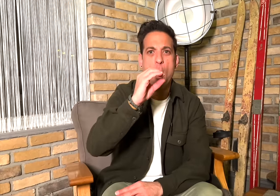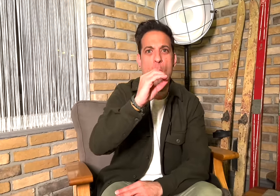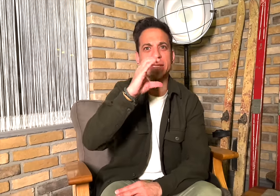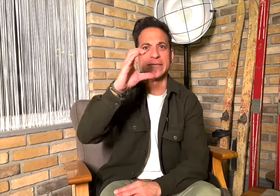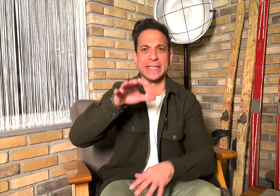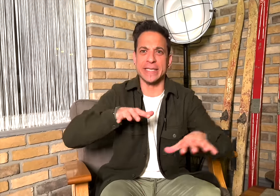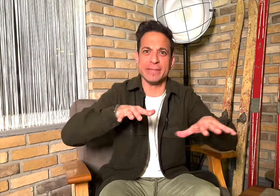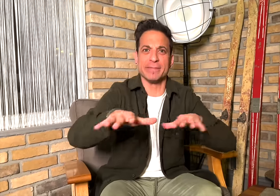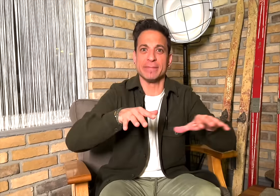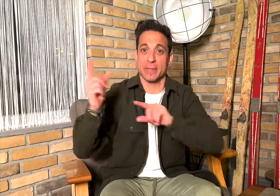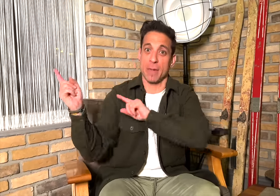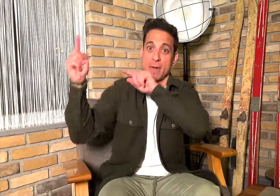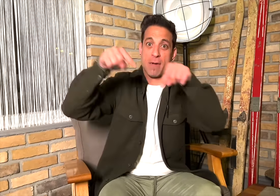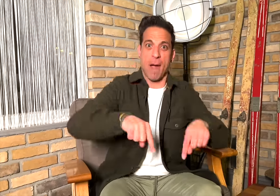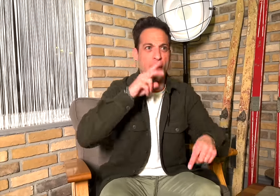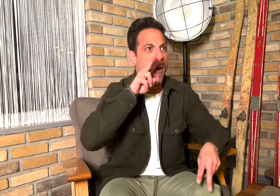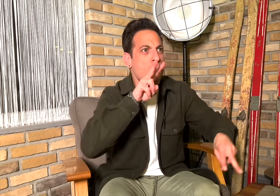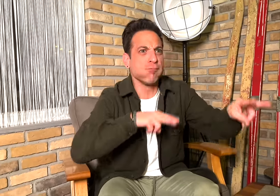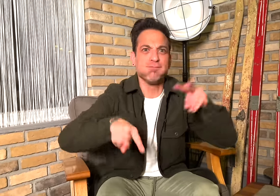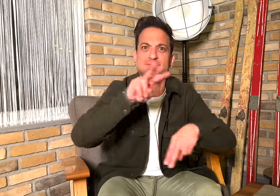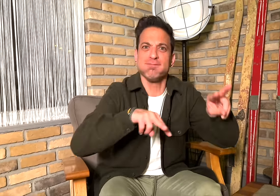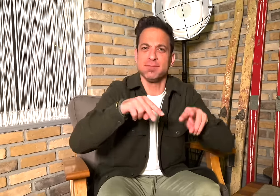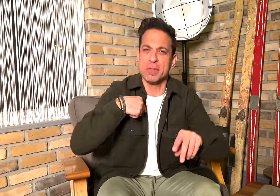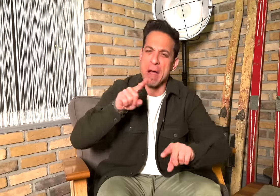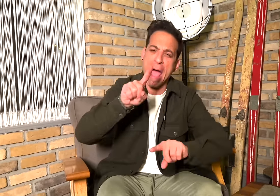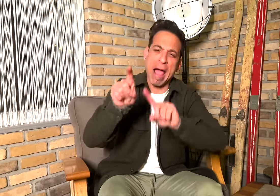The Japanese Organizing Committee is here to observe the games. Here's my interview with them.